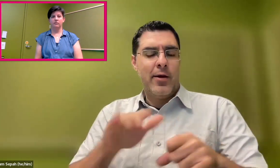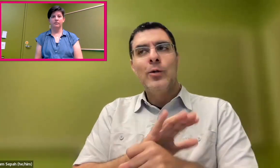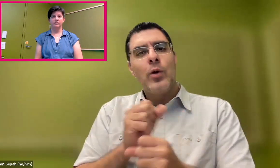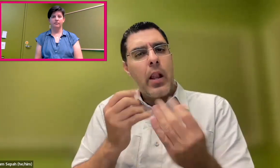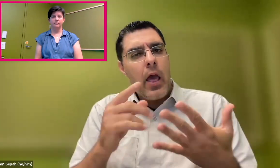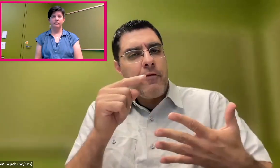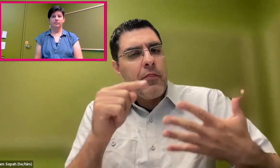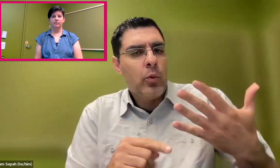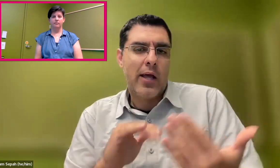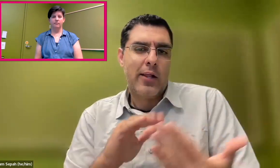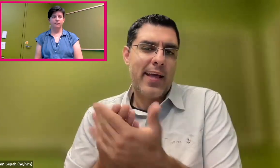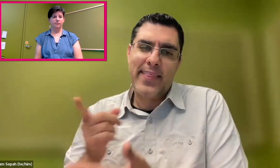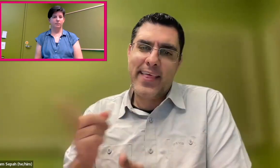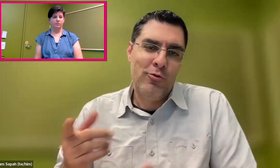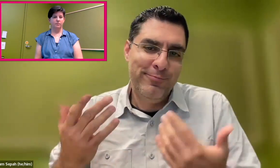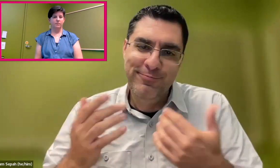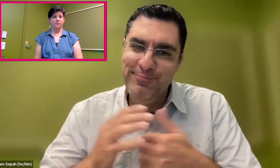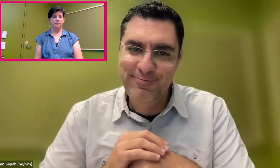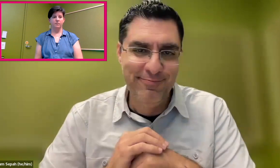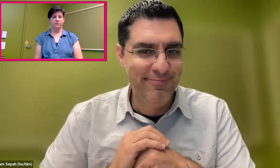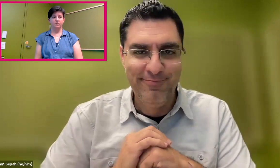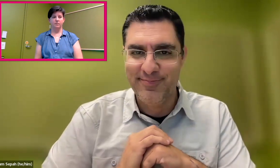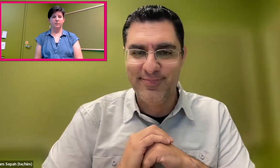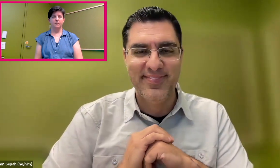is showing certain emotion or giving information,